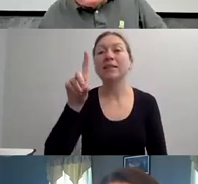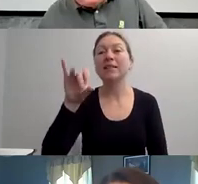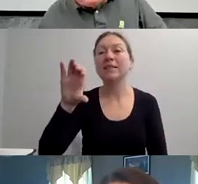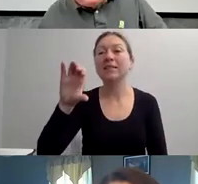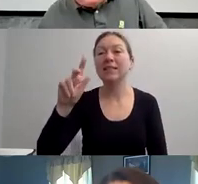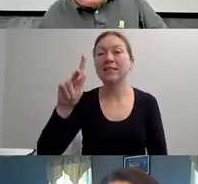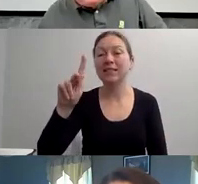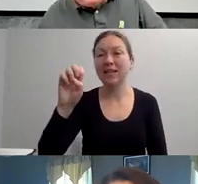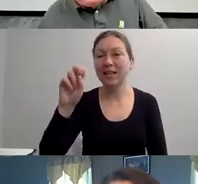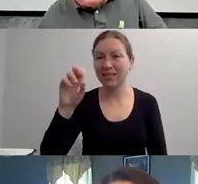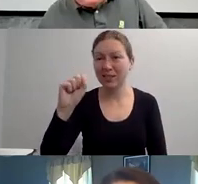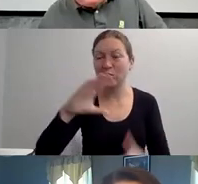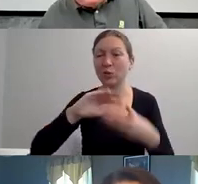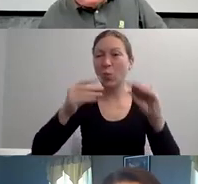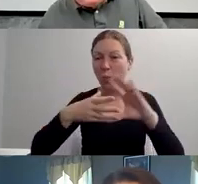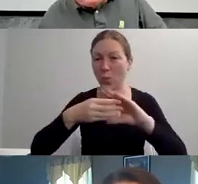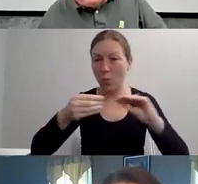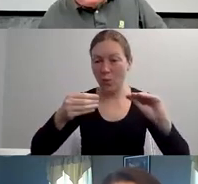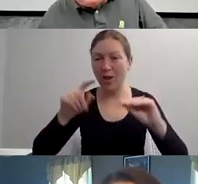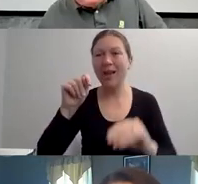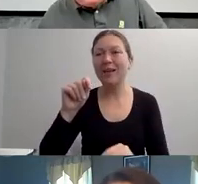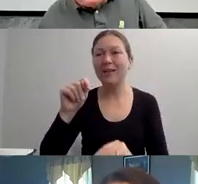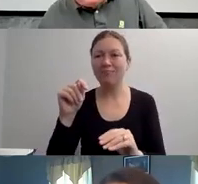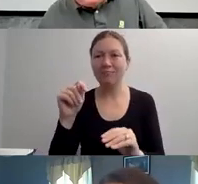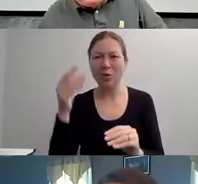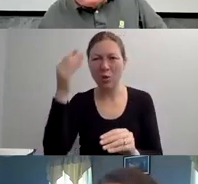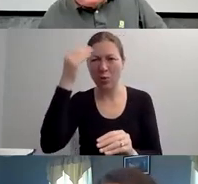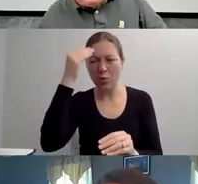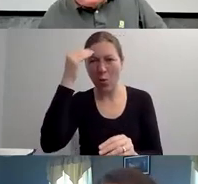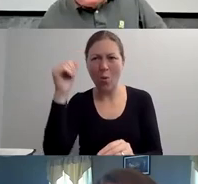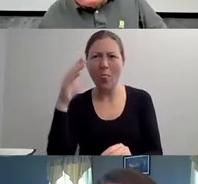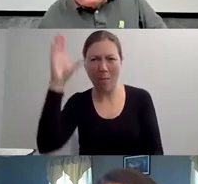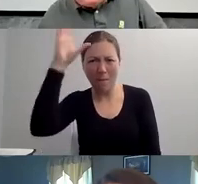IF THAT'S WHAT YOU WANT TO DO, IF YOU WANT TO TRAIN.